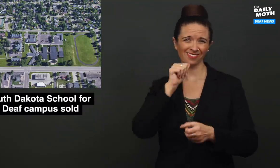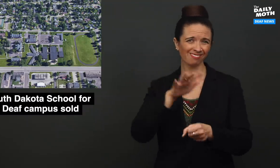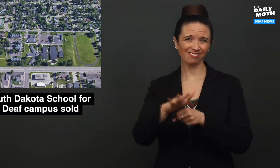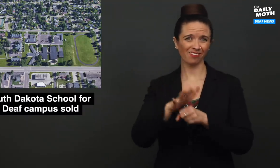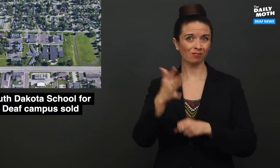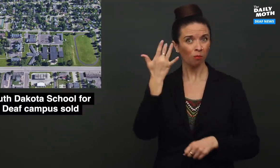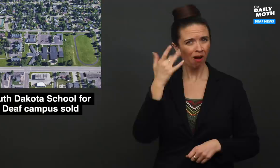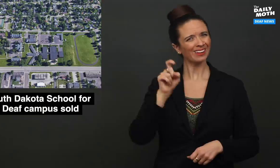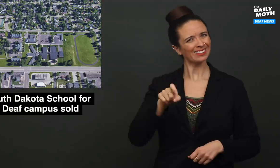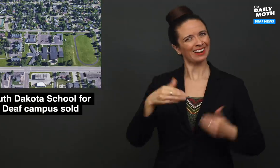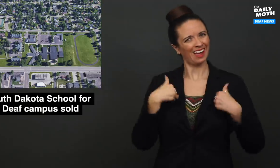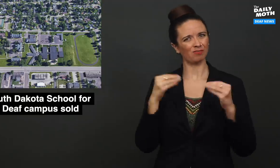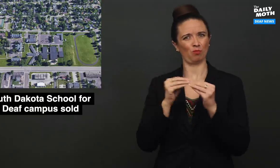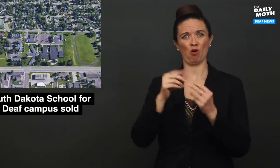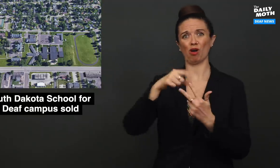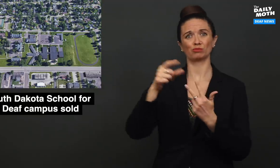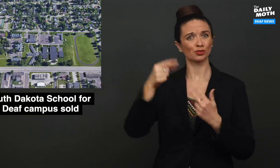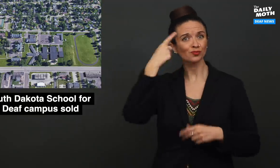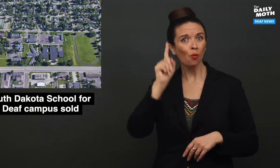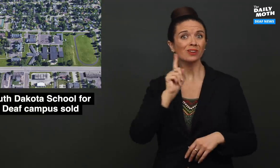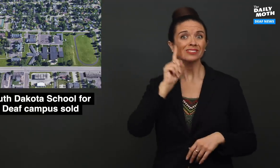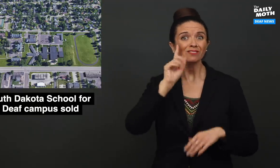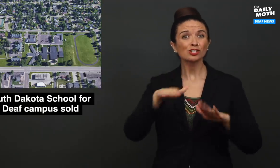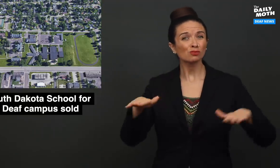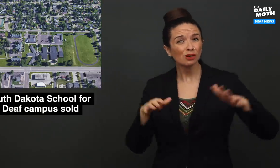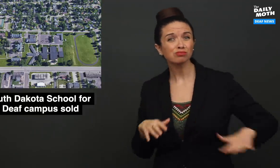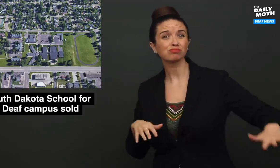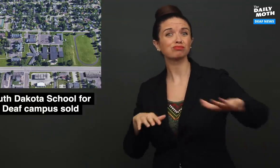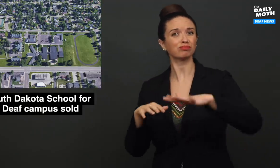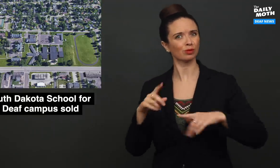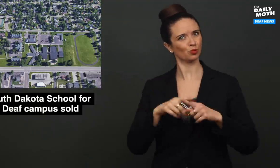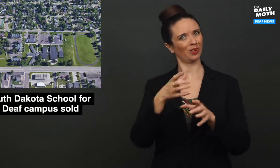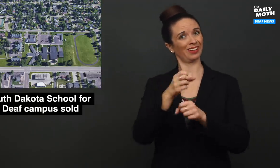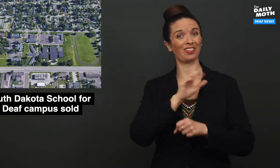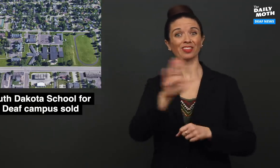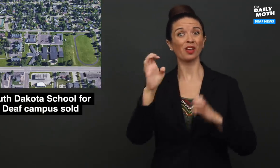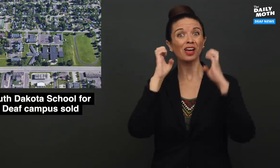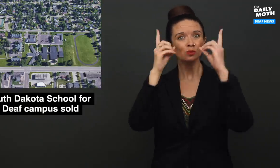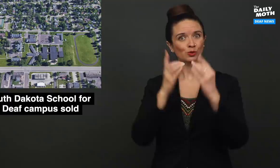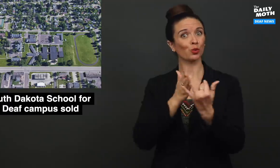enough because there needs to be options for deaf children out there to get their education through